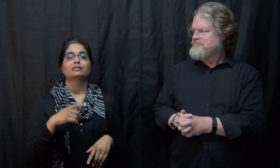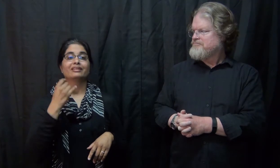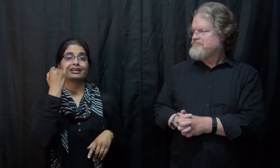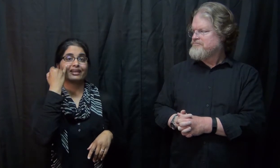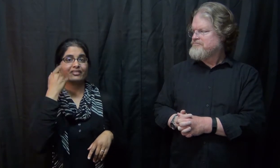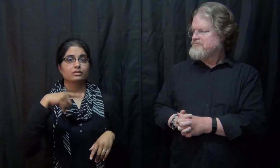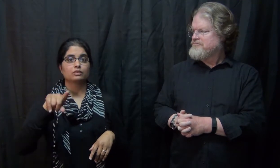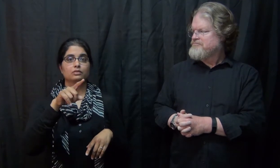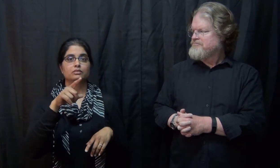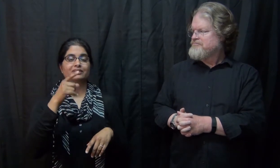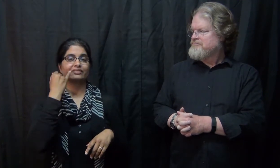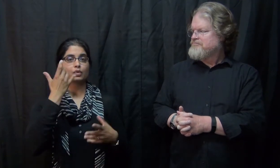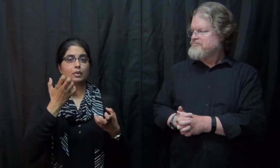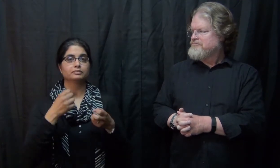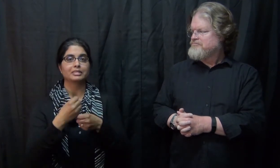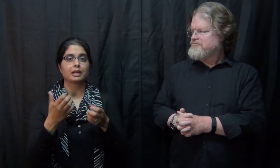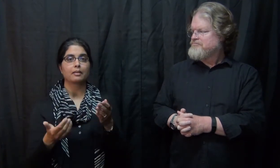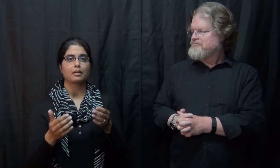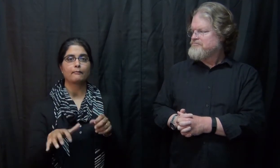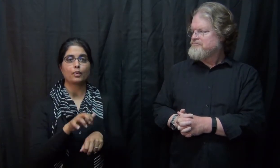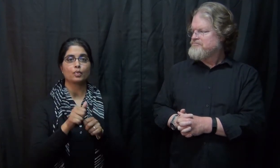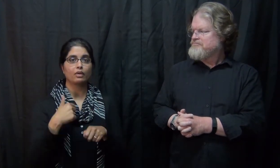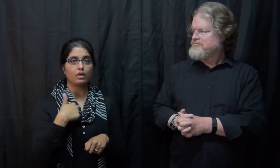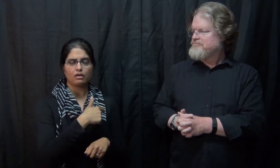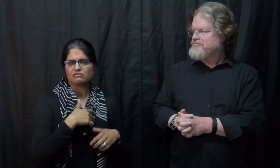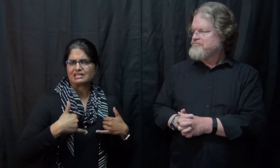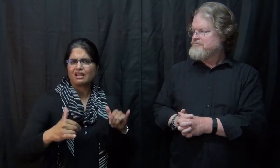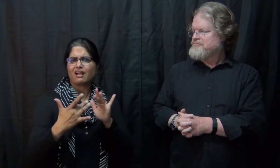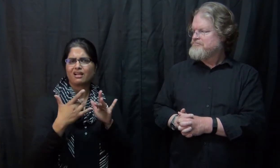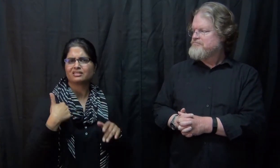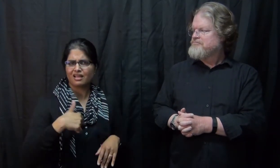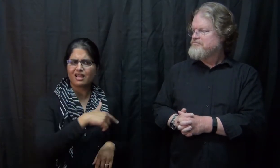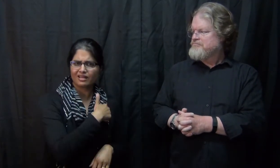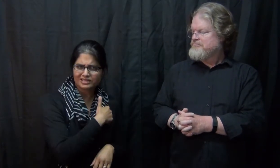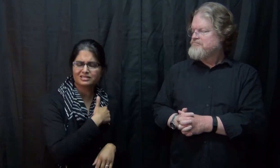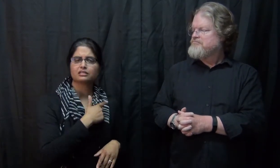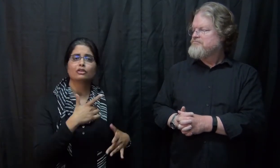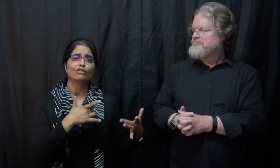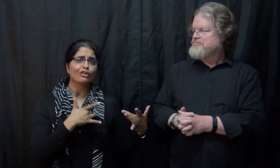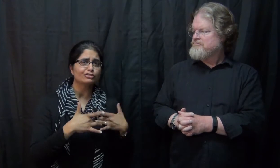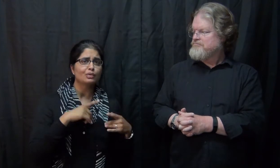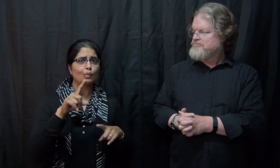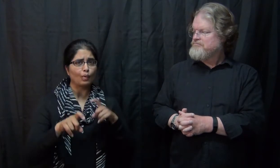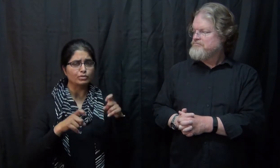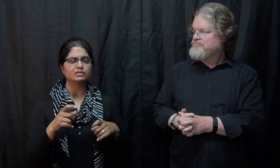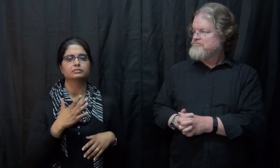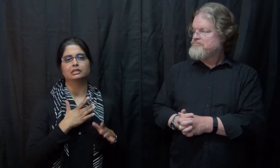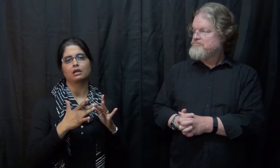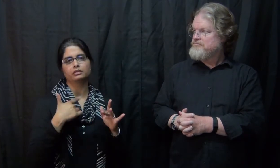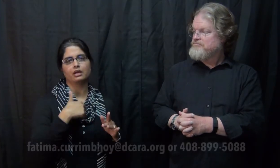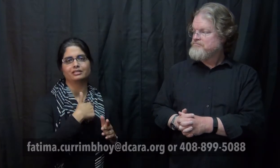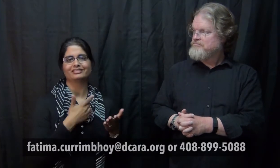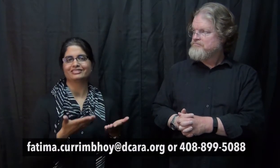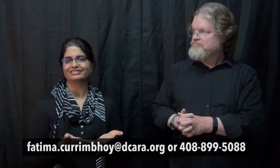If you want to make appointments with us, you still can! If you have any concerns or questions, please contact us.